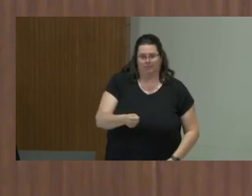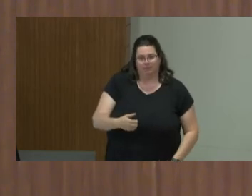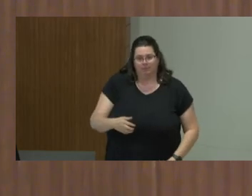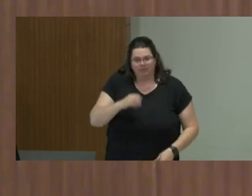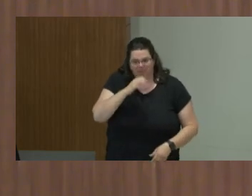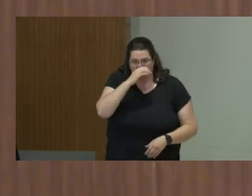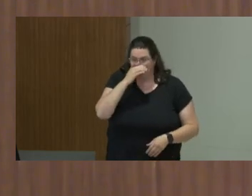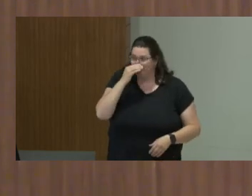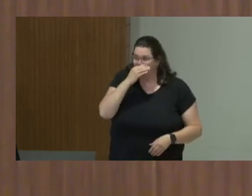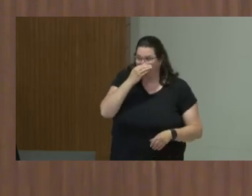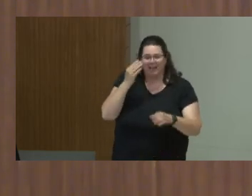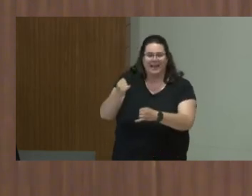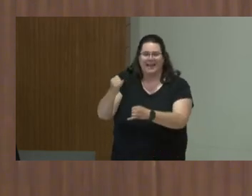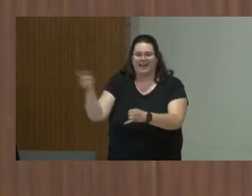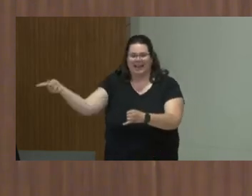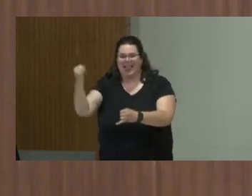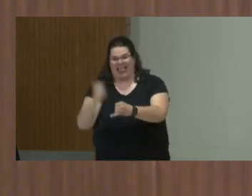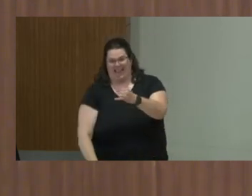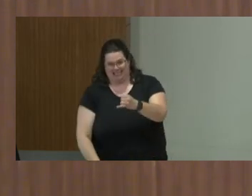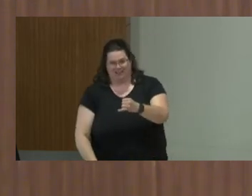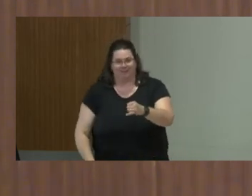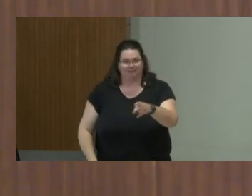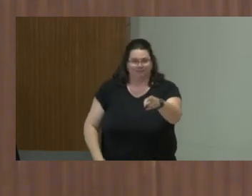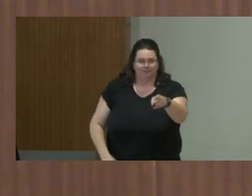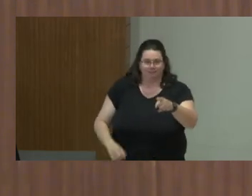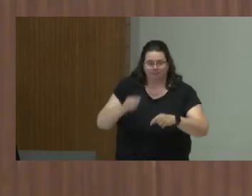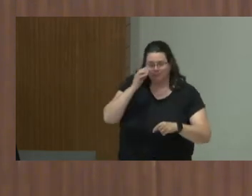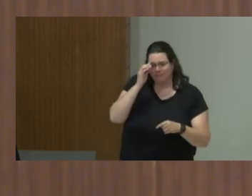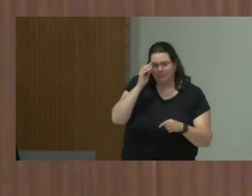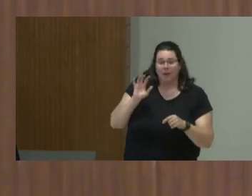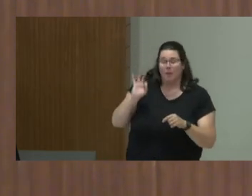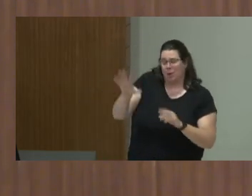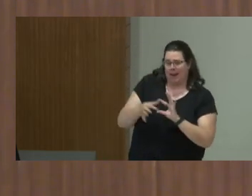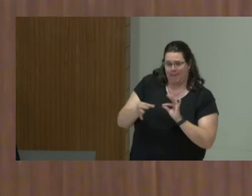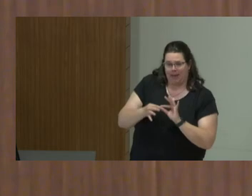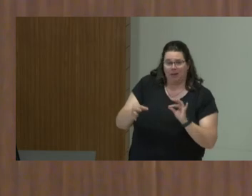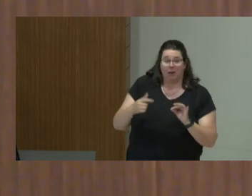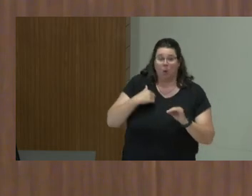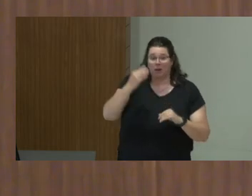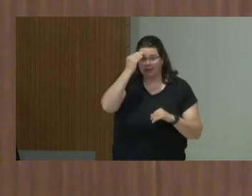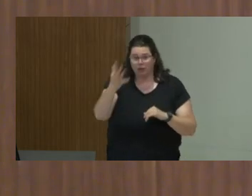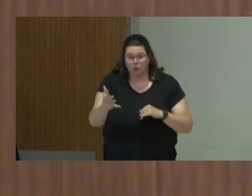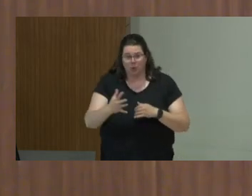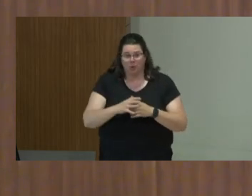I just want to point, and that's just a comment sharing, I just want to let you know, kind